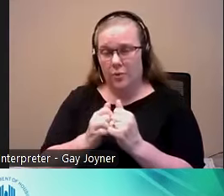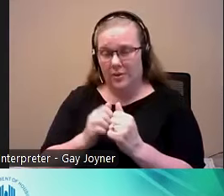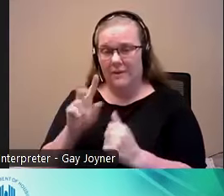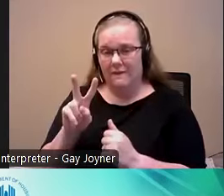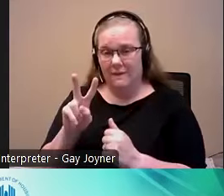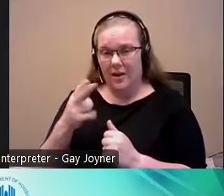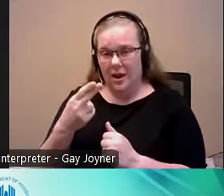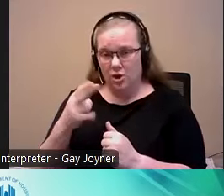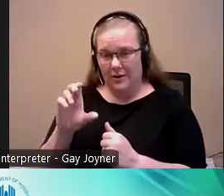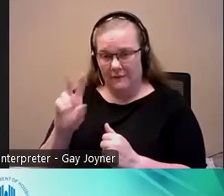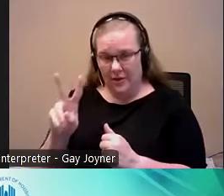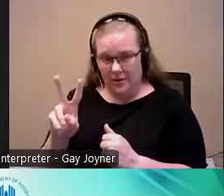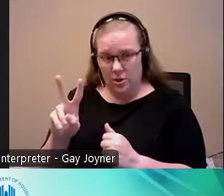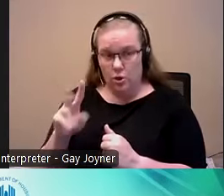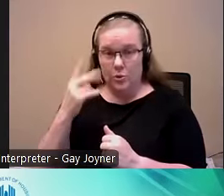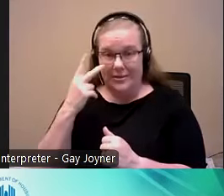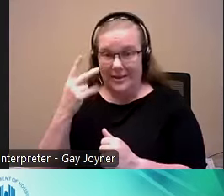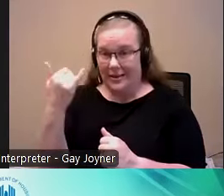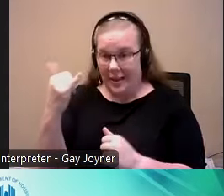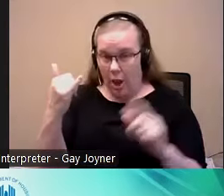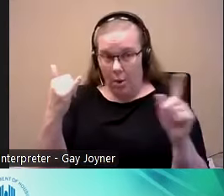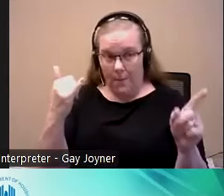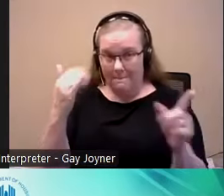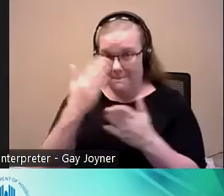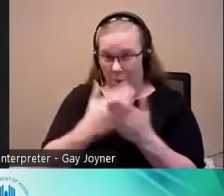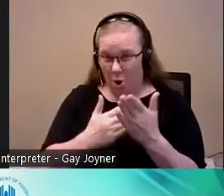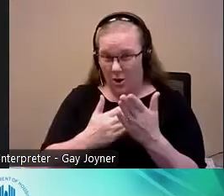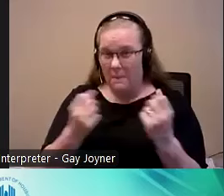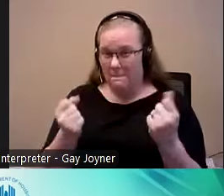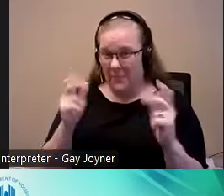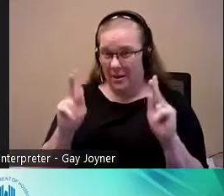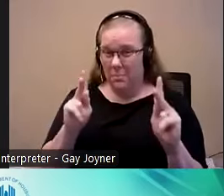at the yellow piece of the pie, a lot of those families are served by mainstream.